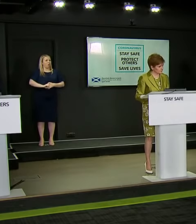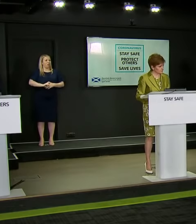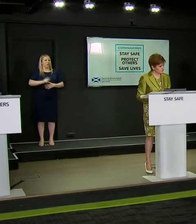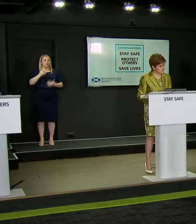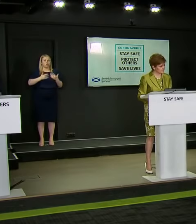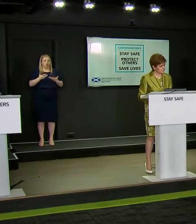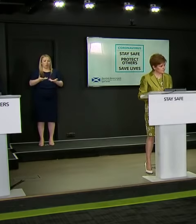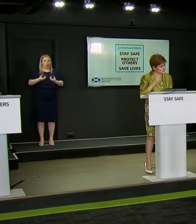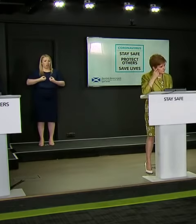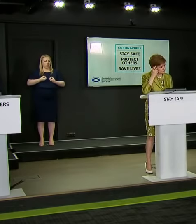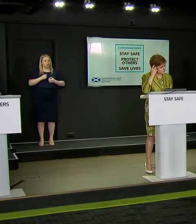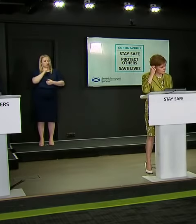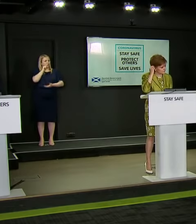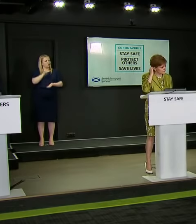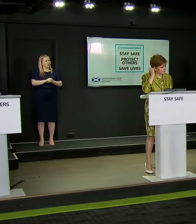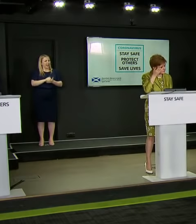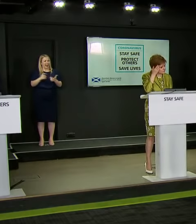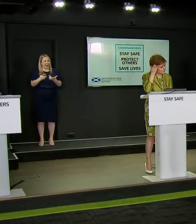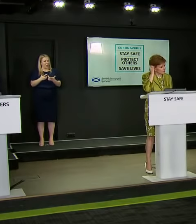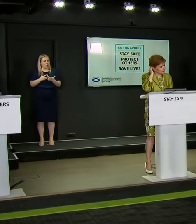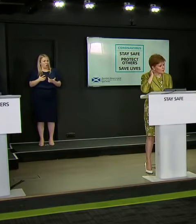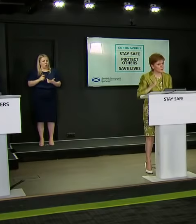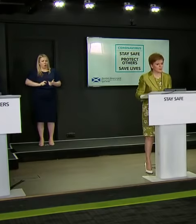can they have confidence in the appeals process?